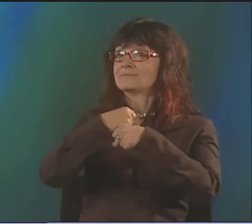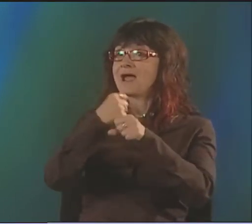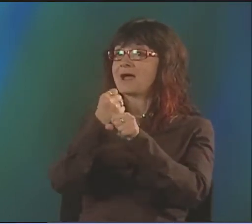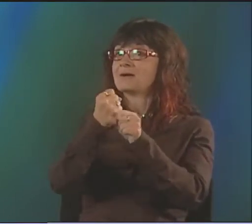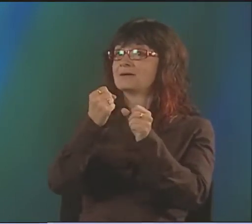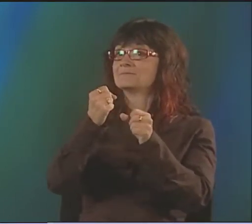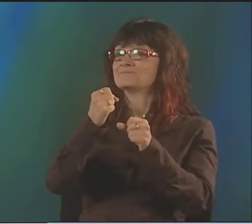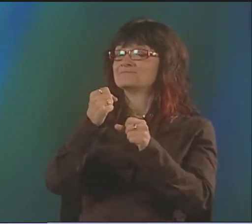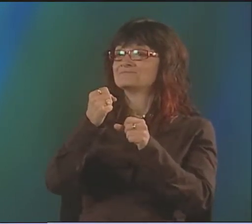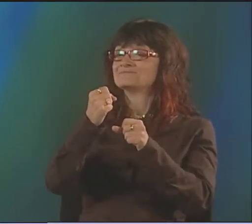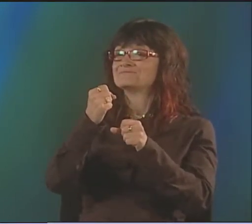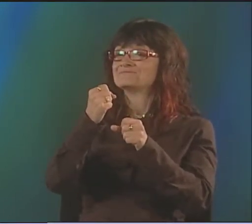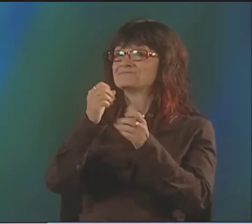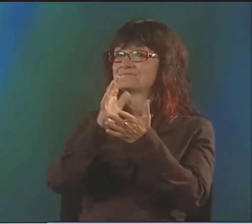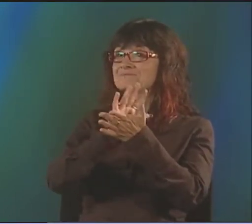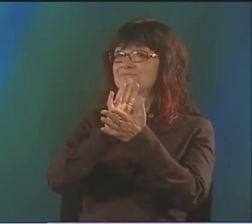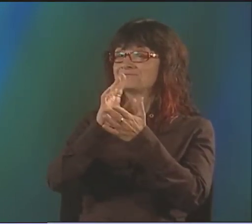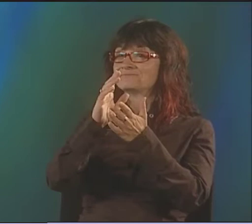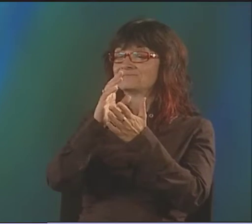BEFORE I LEFT FOR SWEDEN...